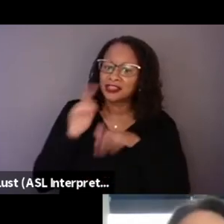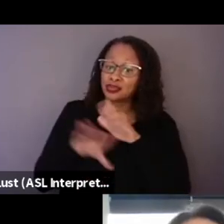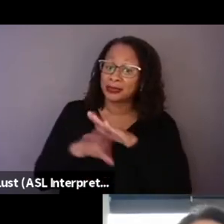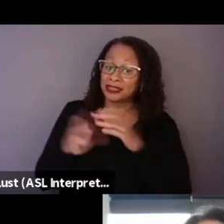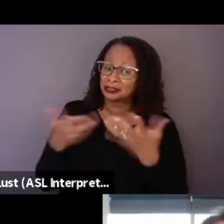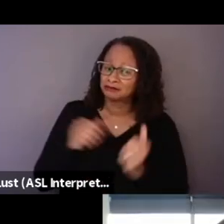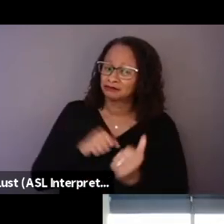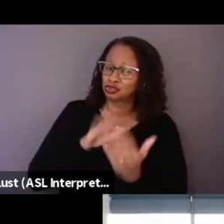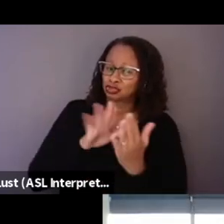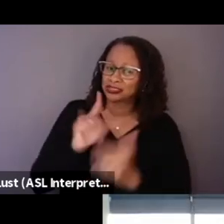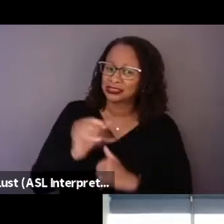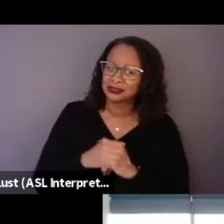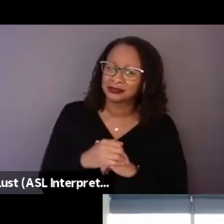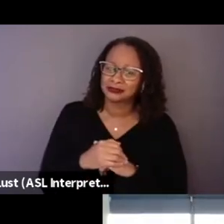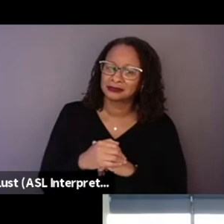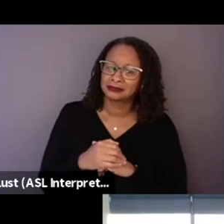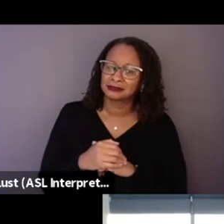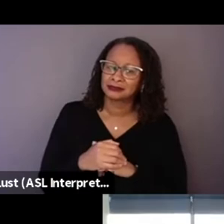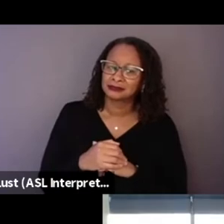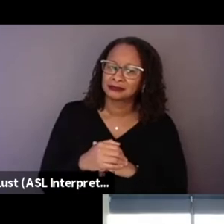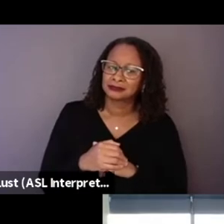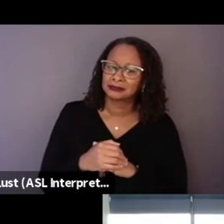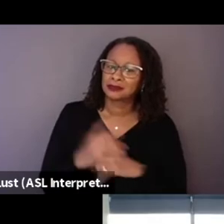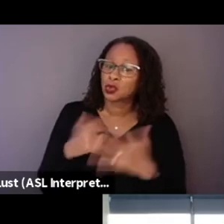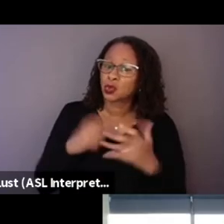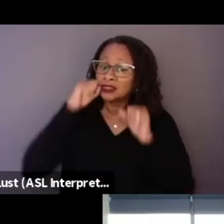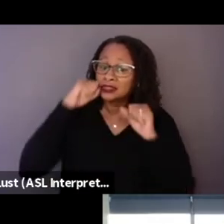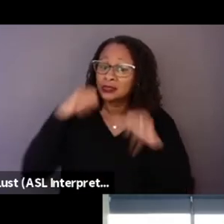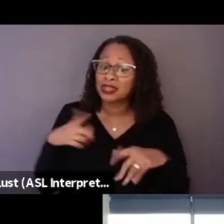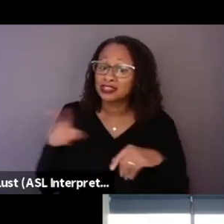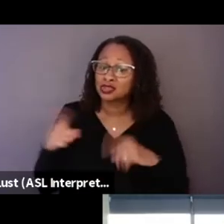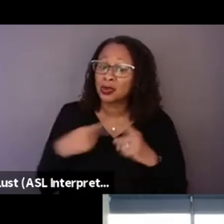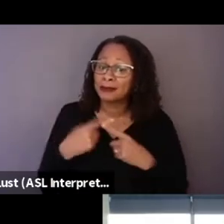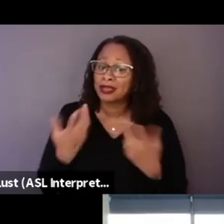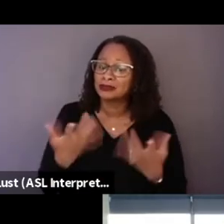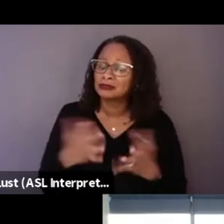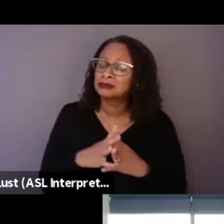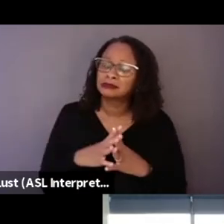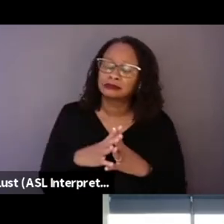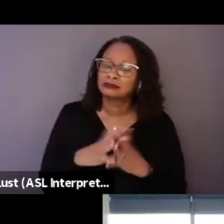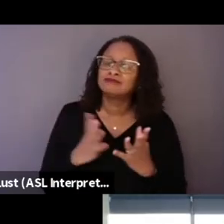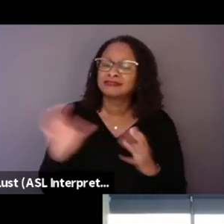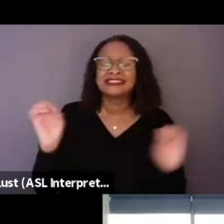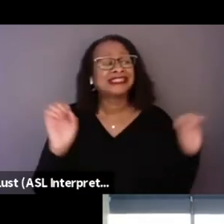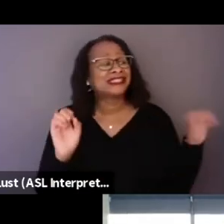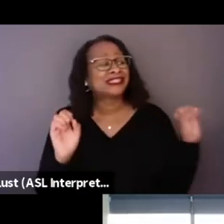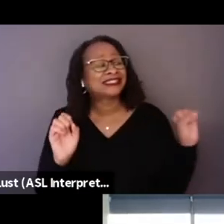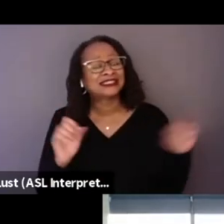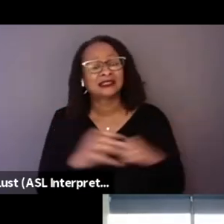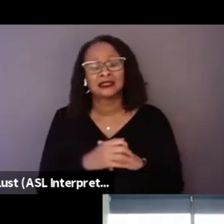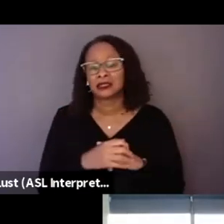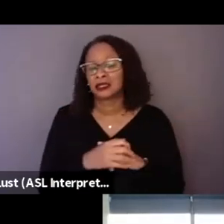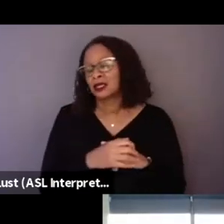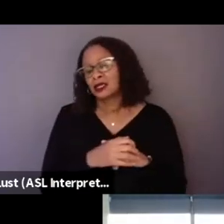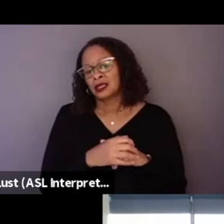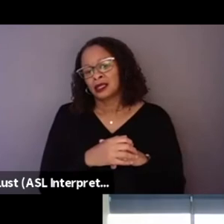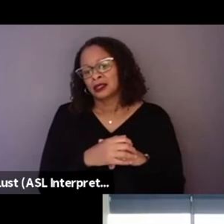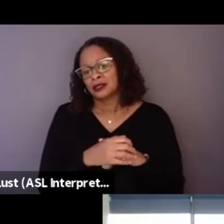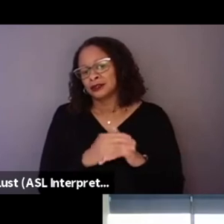but also what, you know, what surprised you about? Oh, yeah. I think everything was a constant.